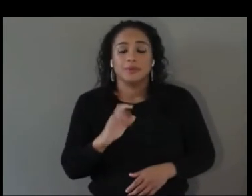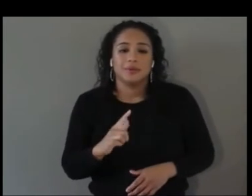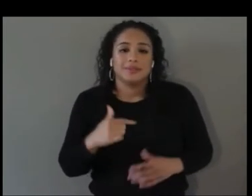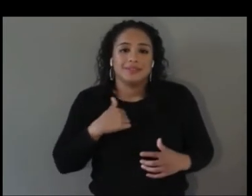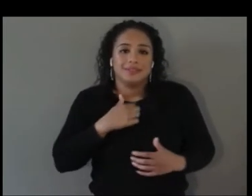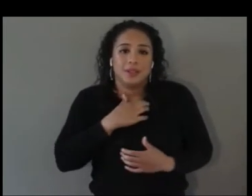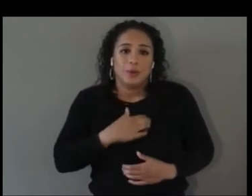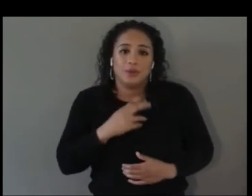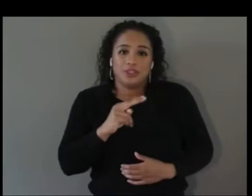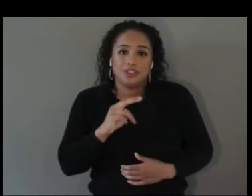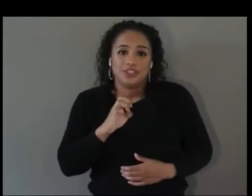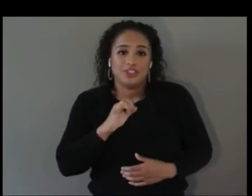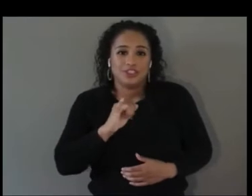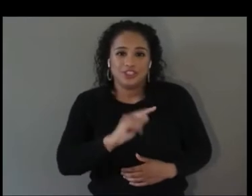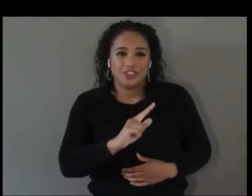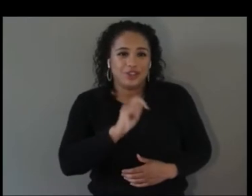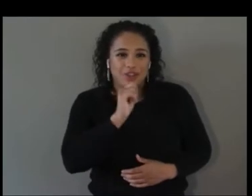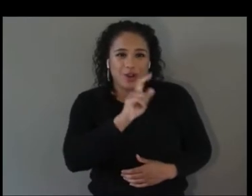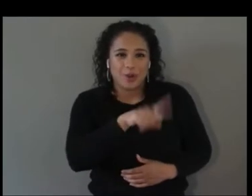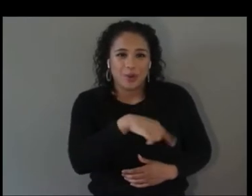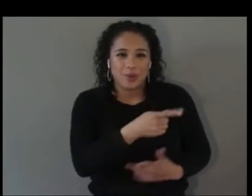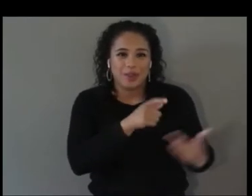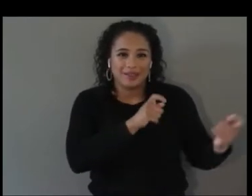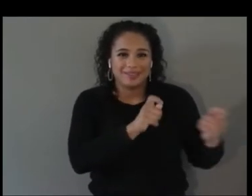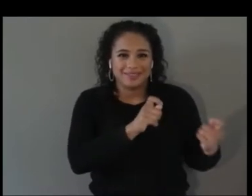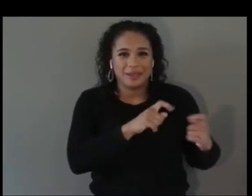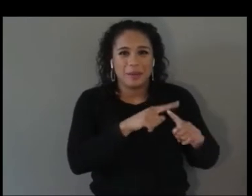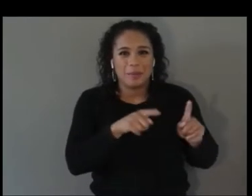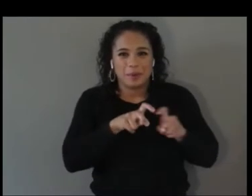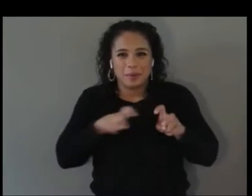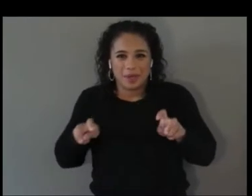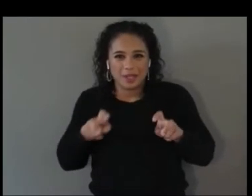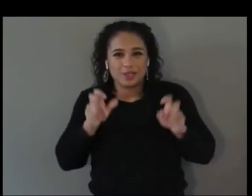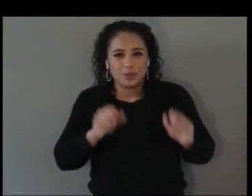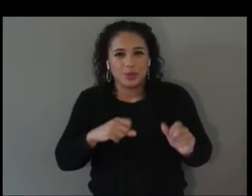and you could talk about apprenticeships and accessible technology you've been successful